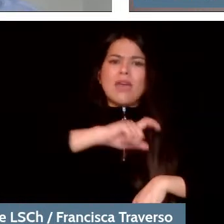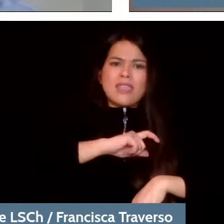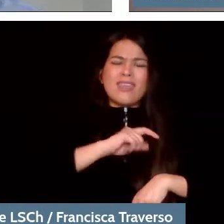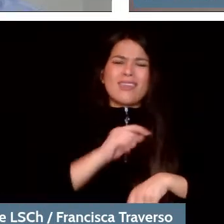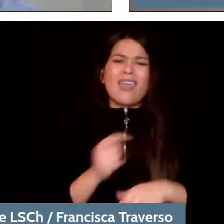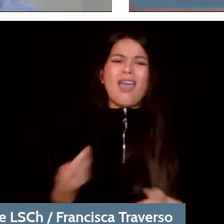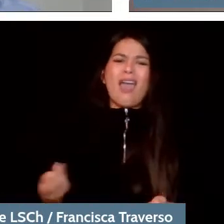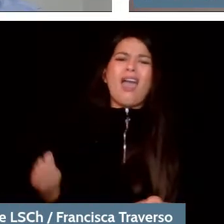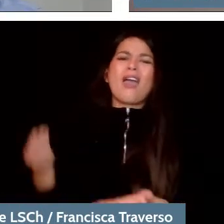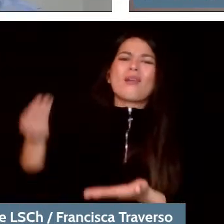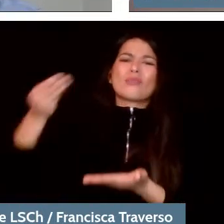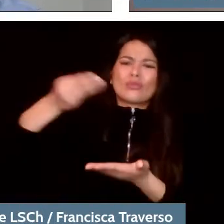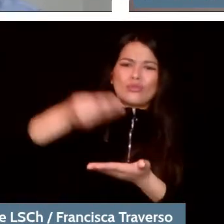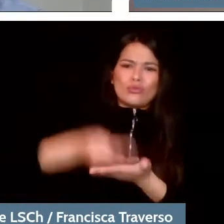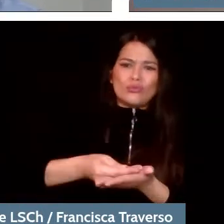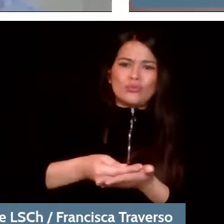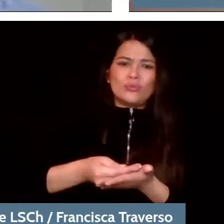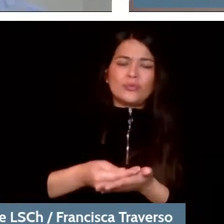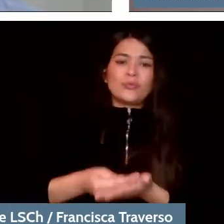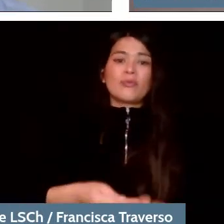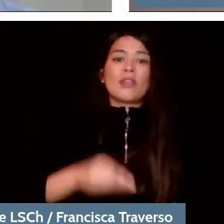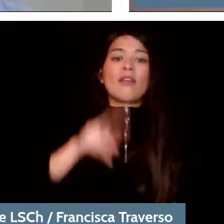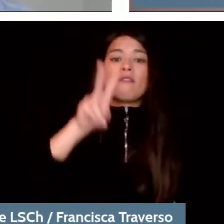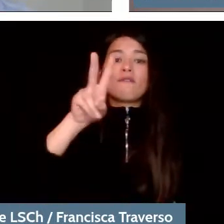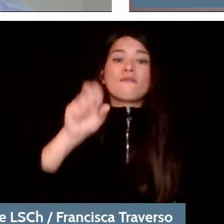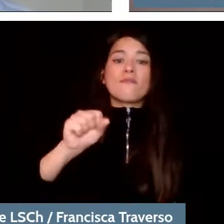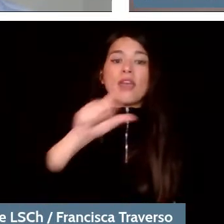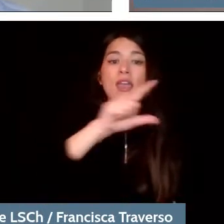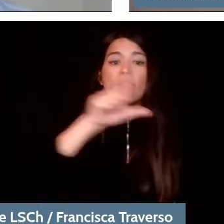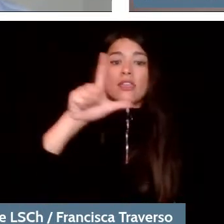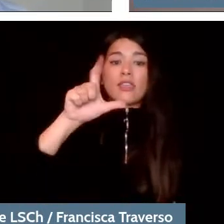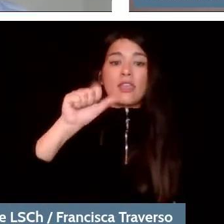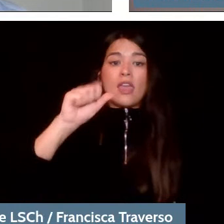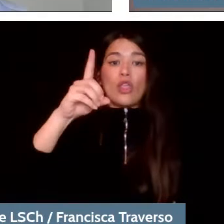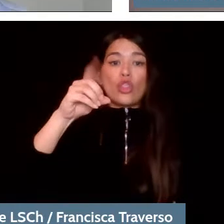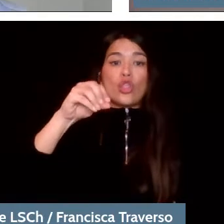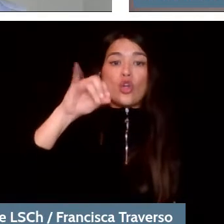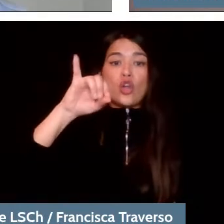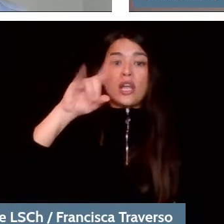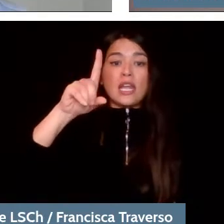The one in Valladolid is an exemplary audience. Orchestras from all over the world have traveled to record there.